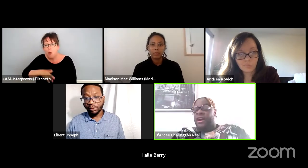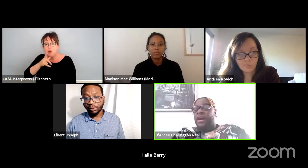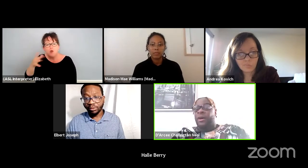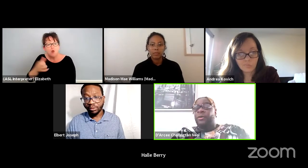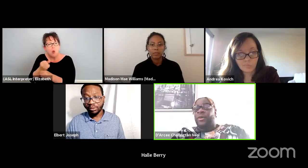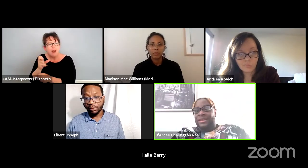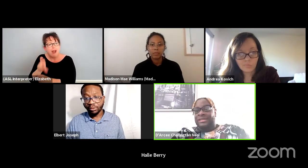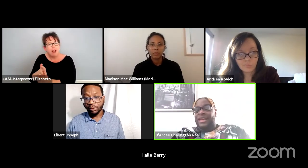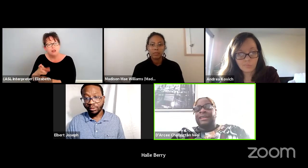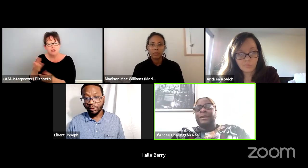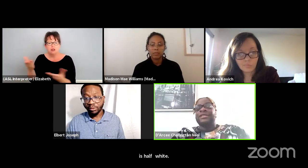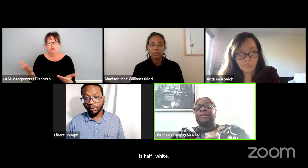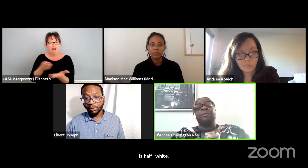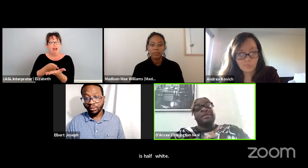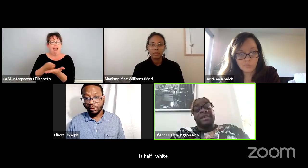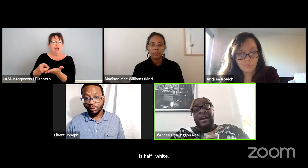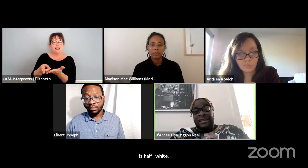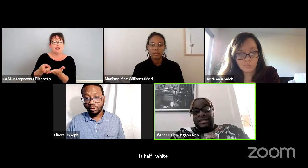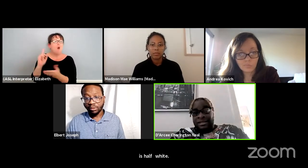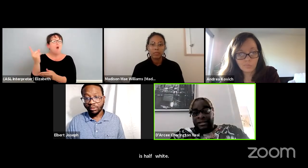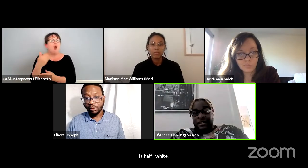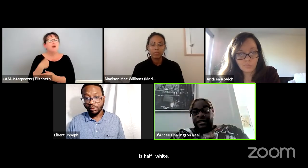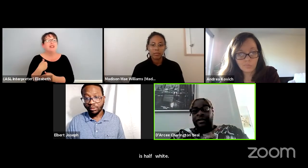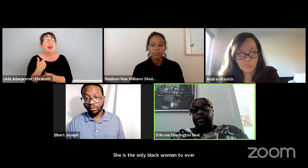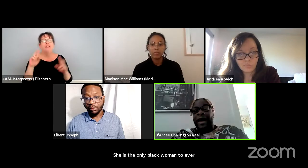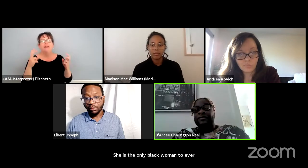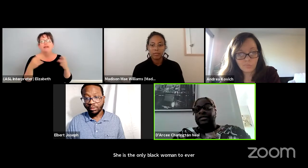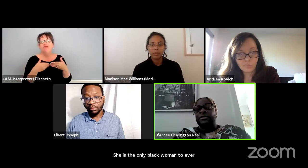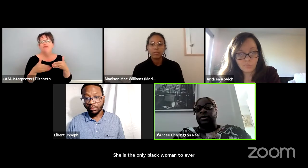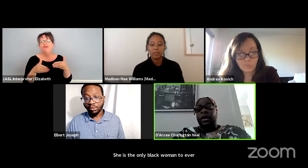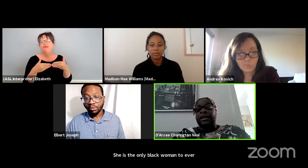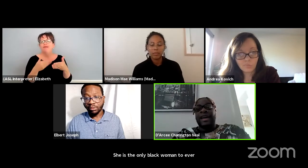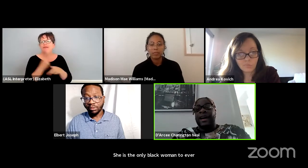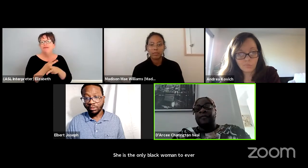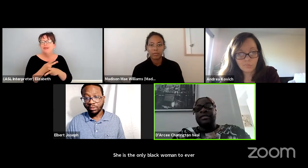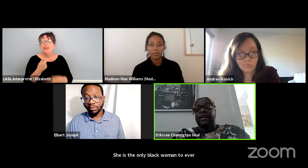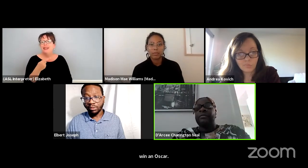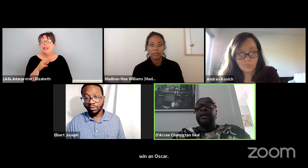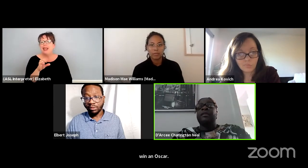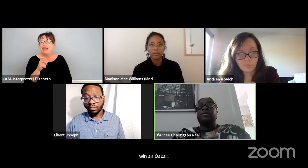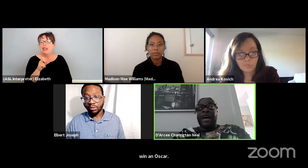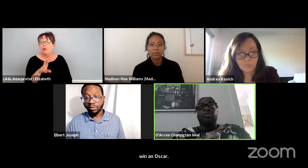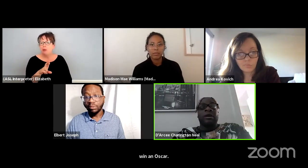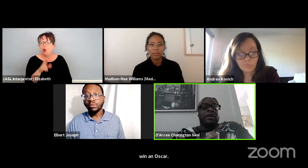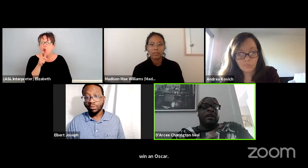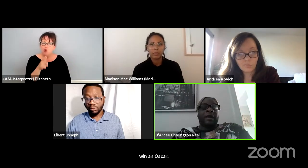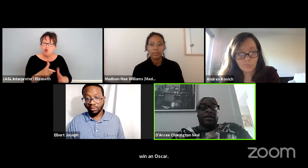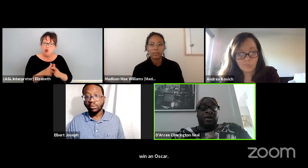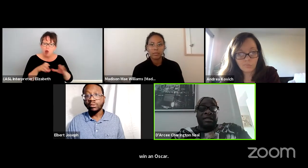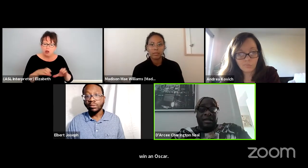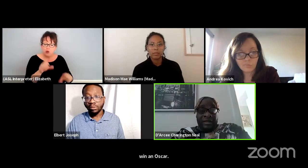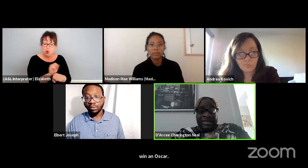There are always gatekeepers and people attached who have to do the work. 'cause half the time, that's what being a minority is.